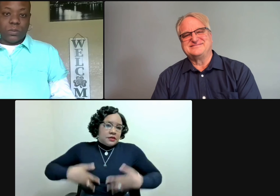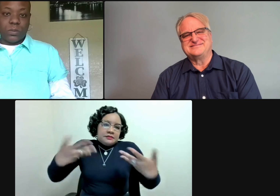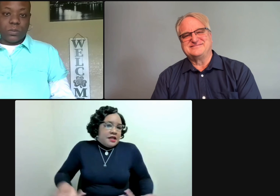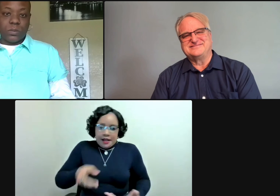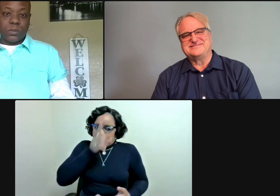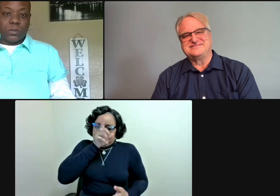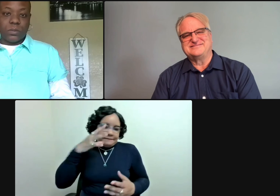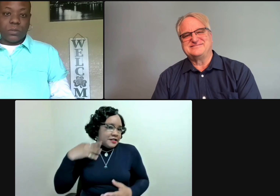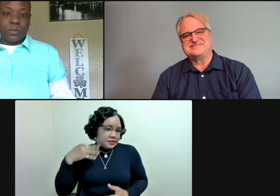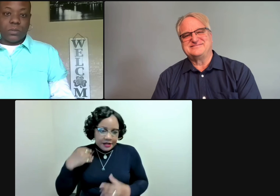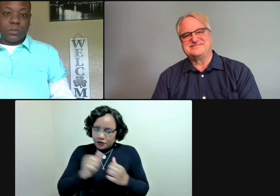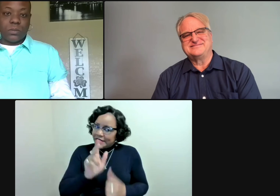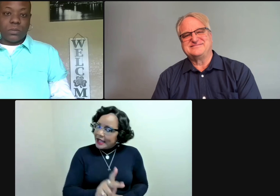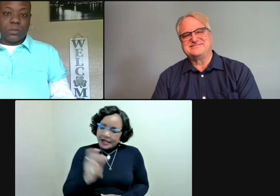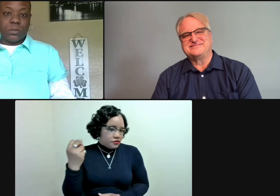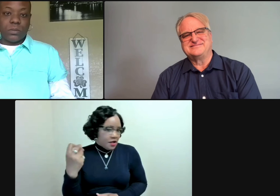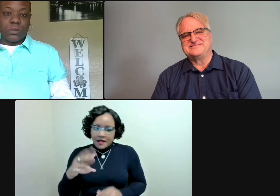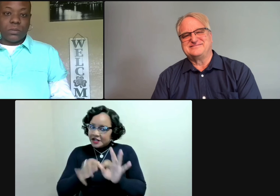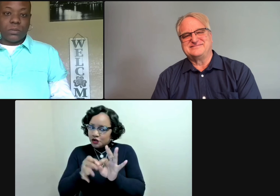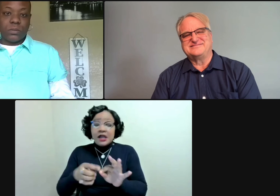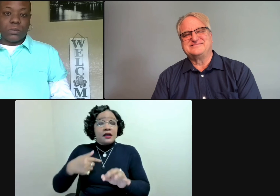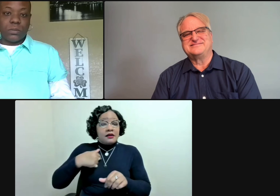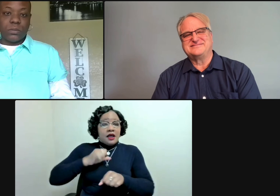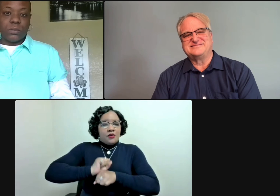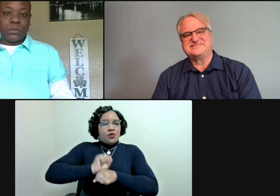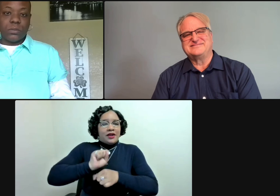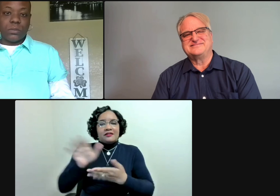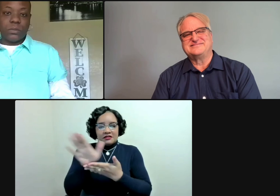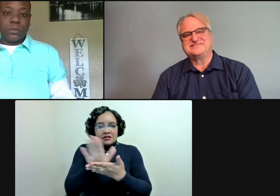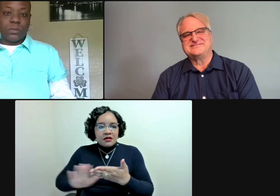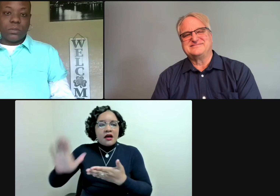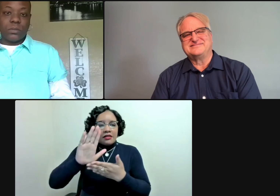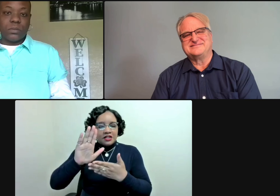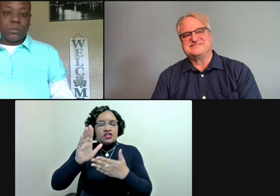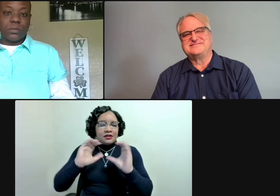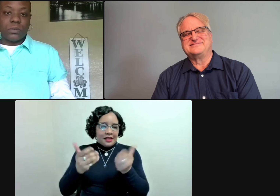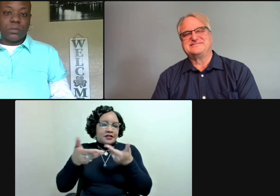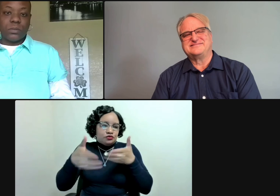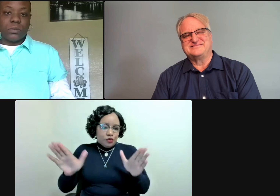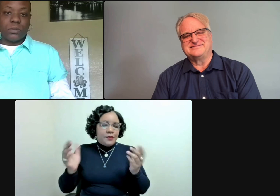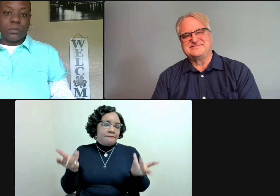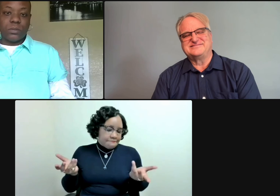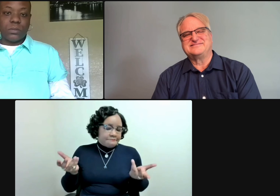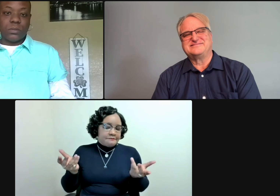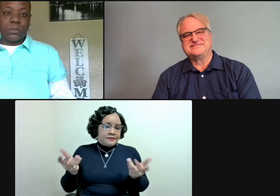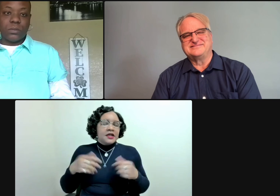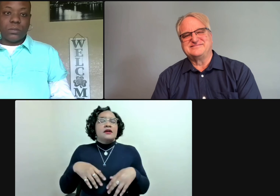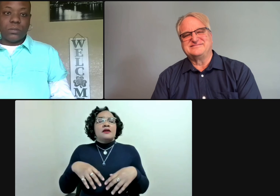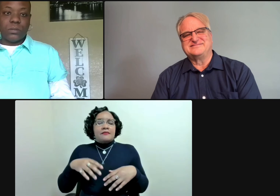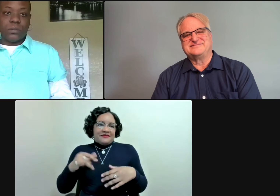And I admit, I don't have experience as a K-12 interpreter. I've worked in postsecondary classrooms.